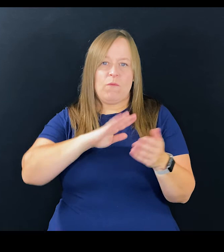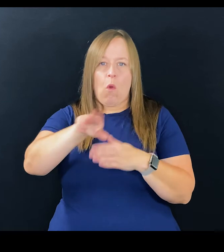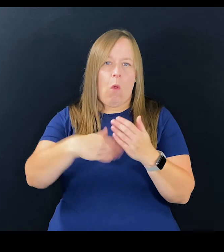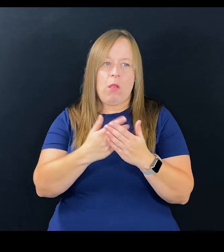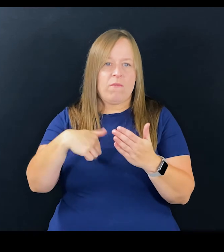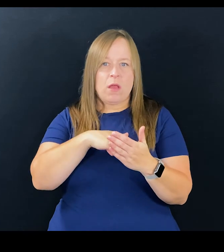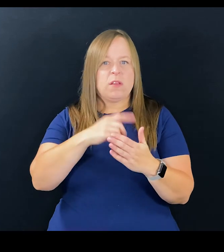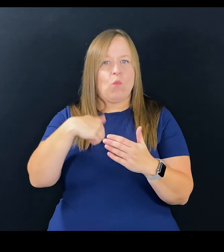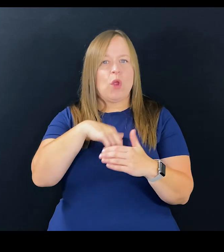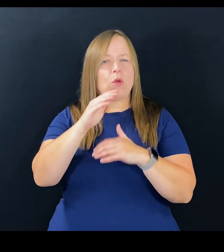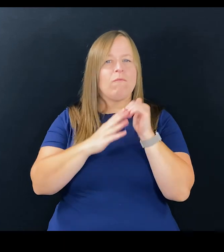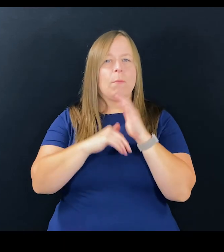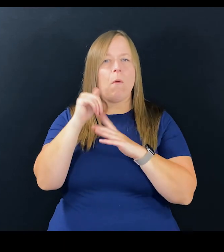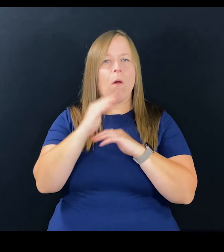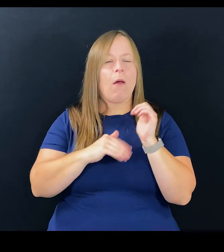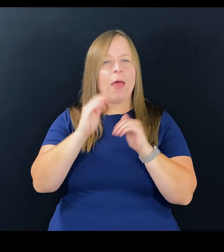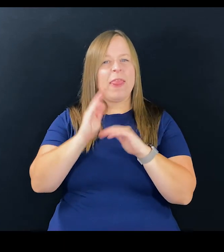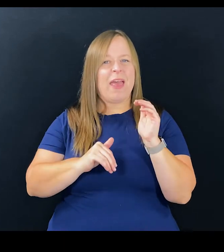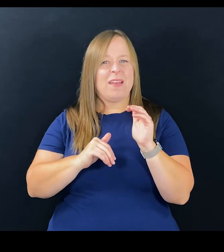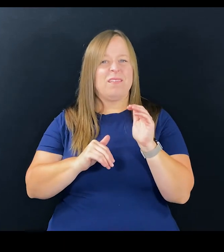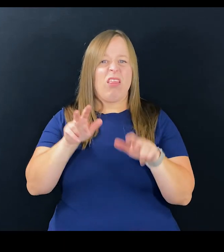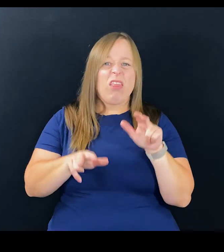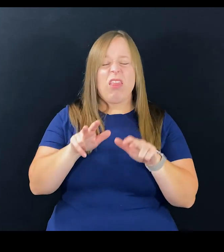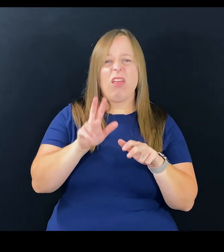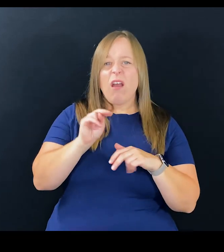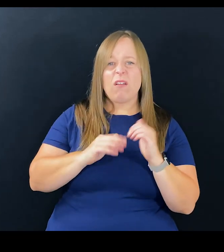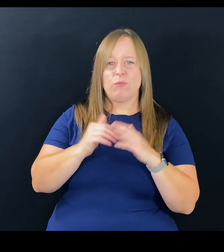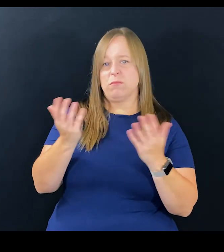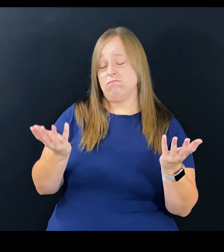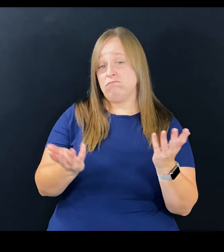It's a lot happier for all of us if we are comfortable, than if we're uncomfortable.